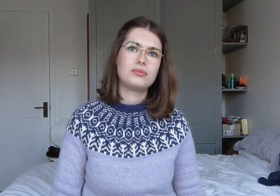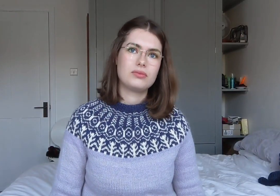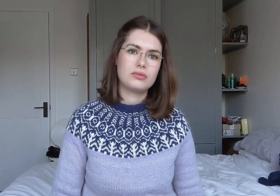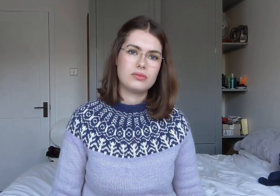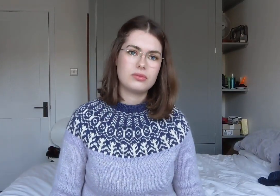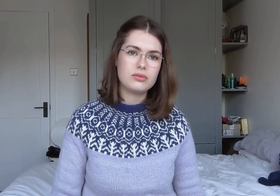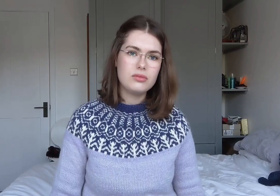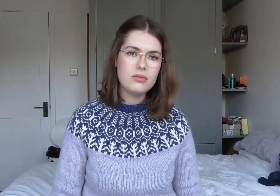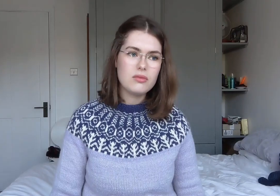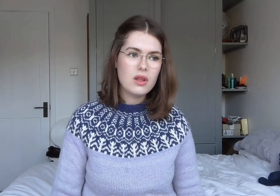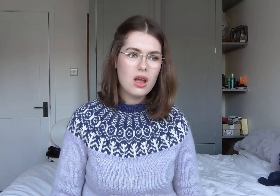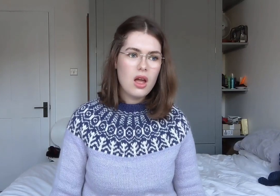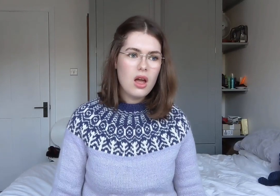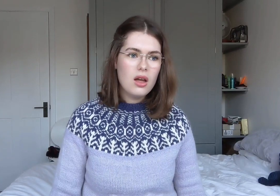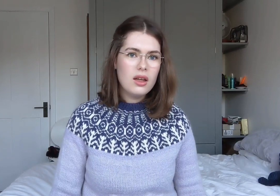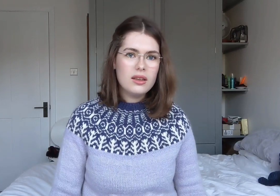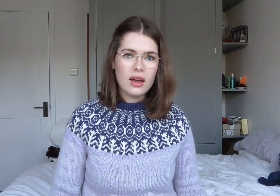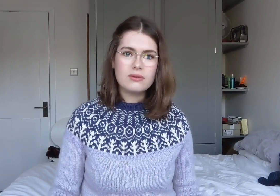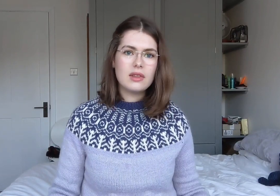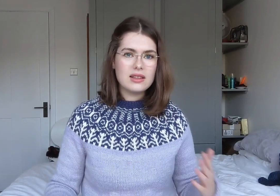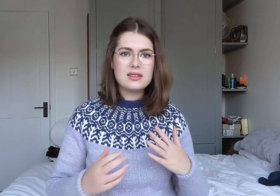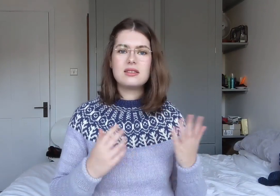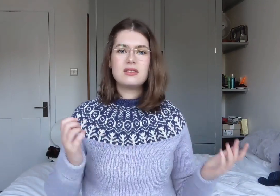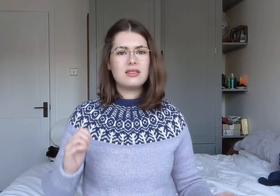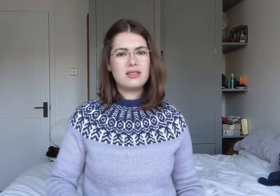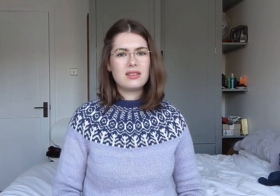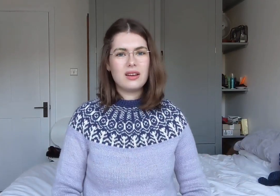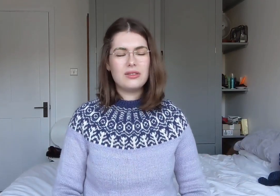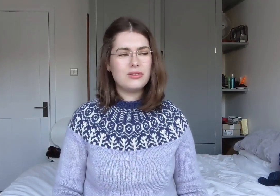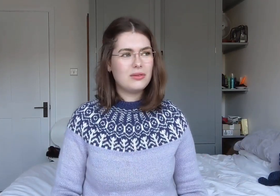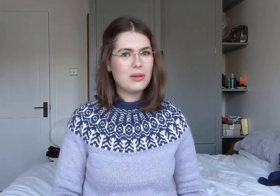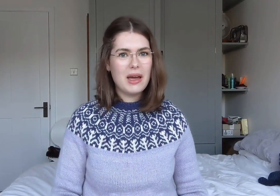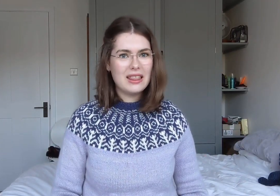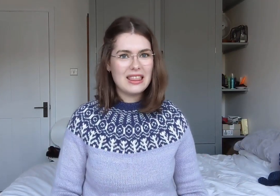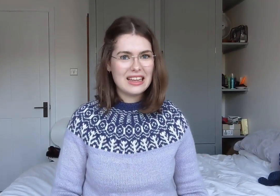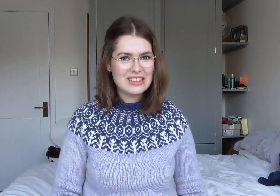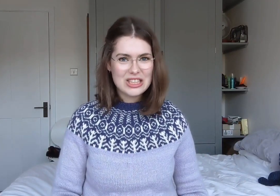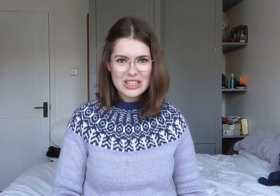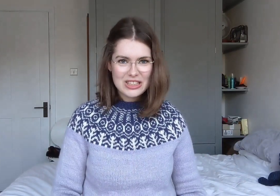Yes, that's kind of the main things.